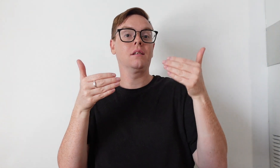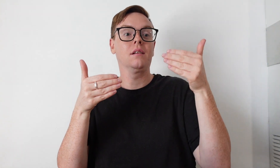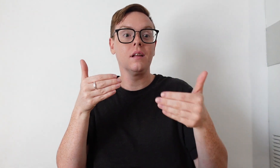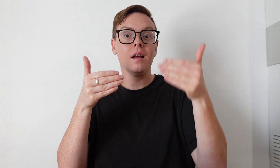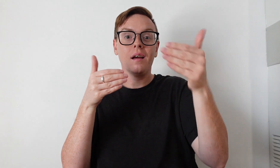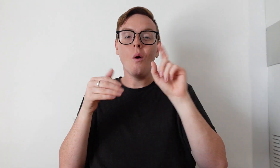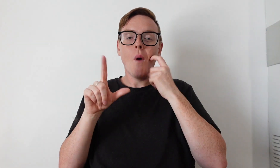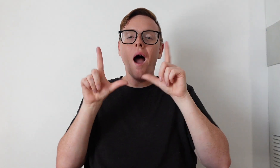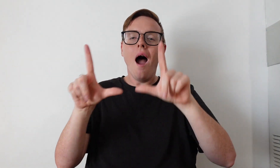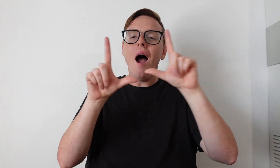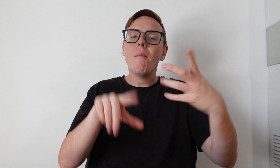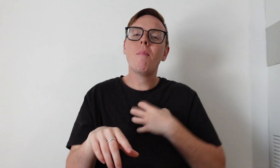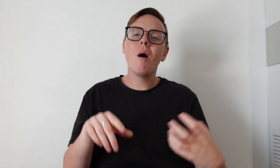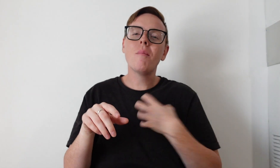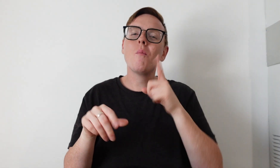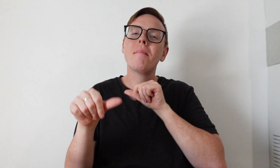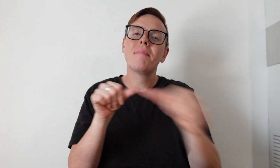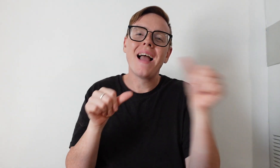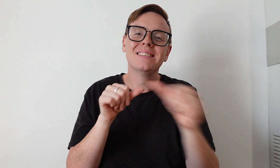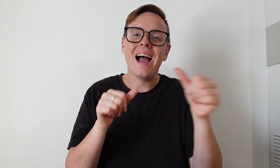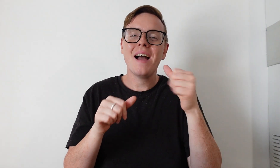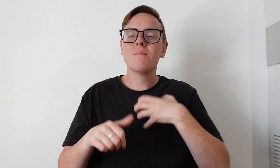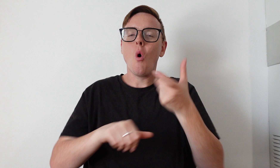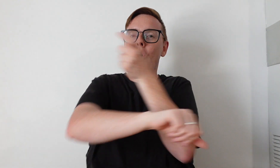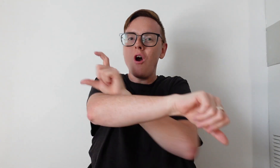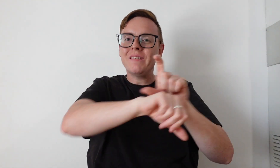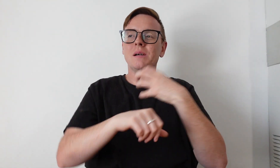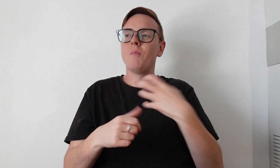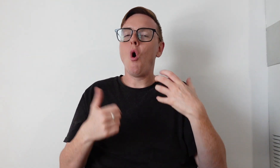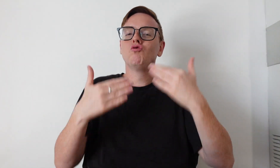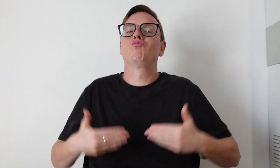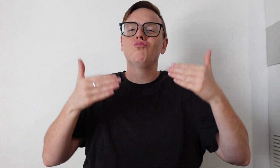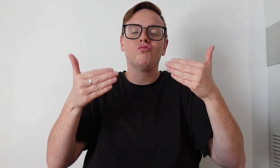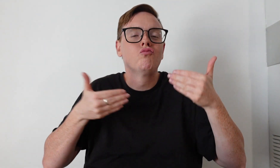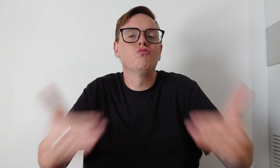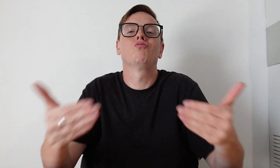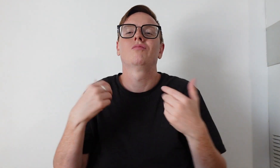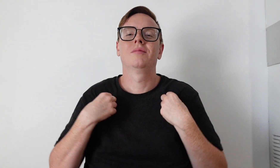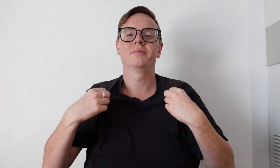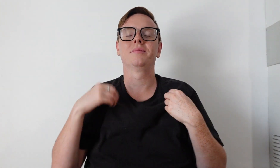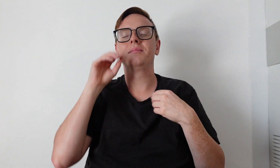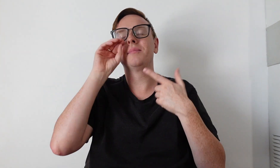I can start vlogging more and more confident to do more vlogs.